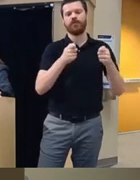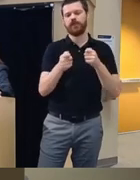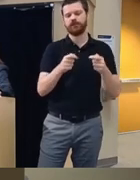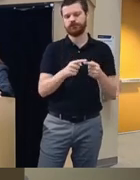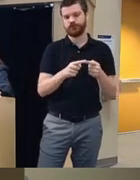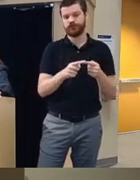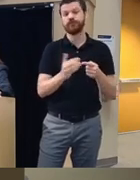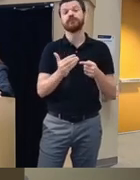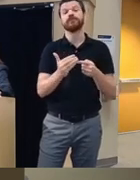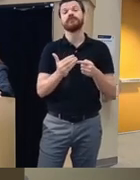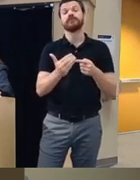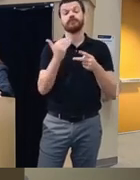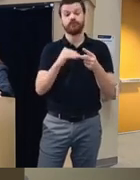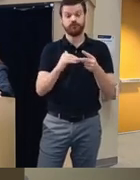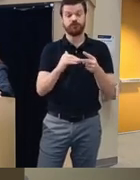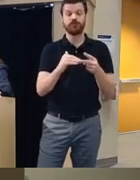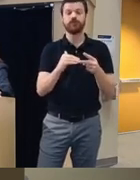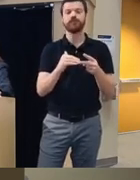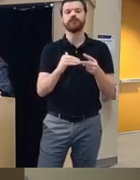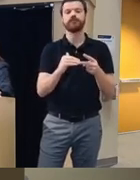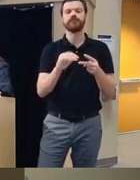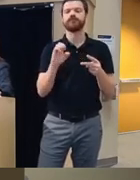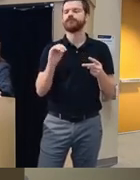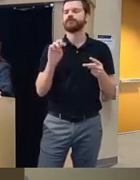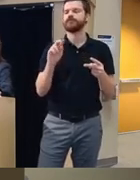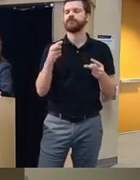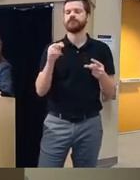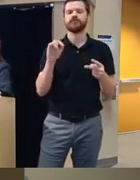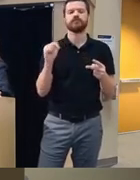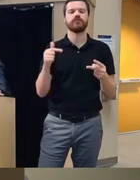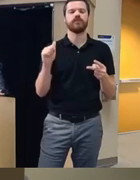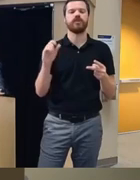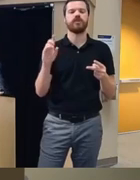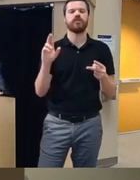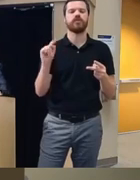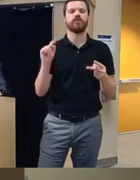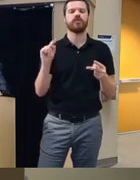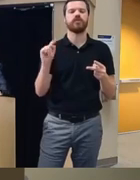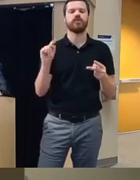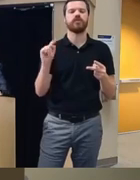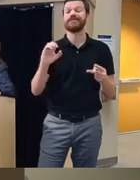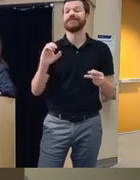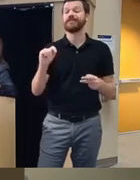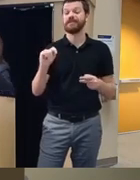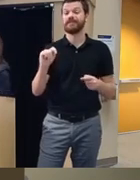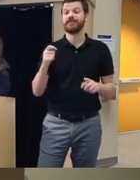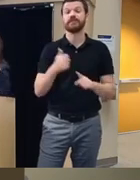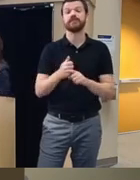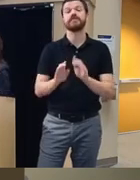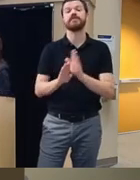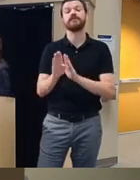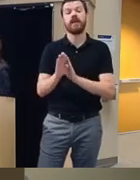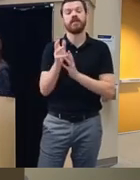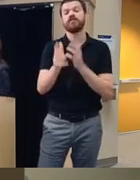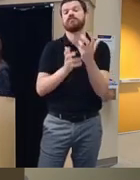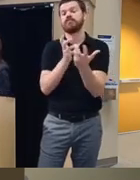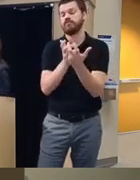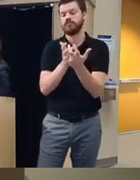the second um module called emerging adults is uh CBT that's developed and tailored for young